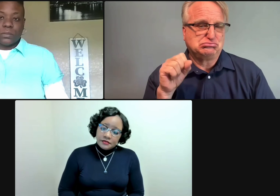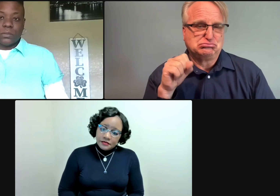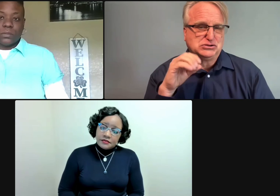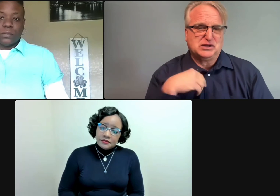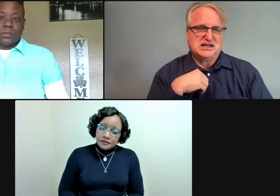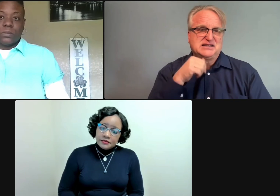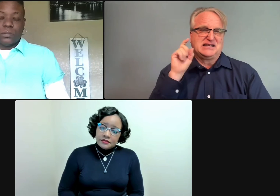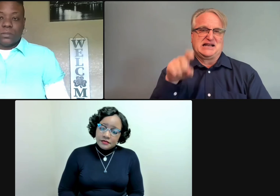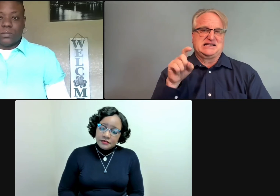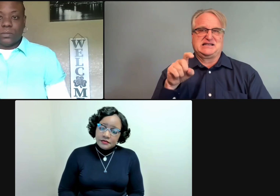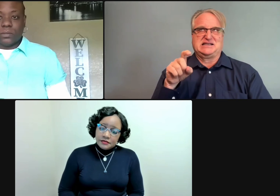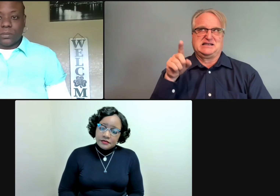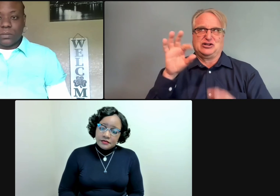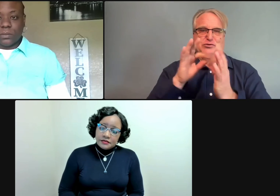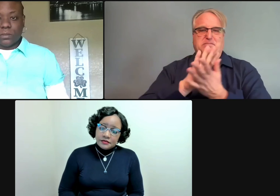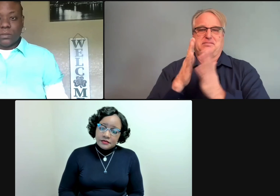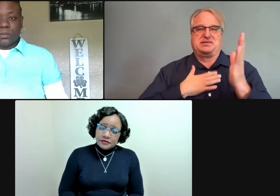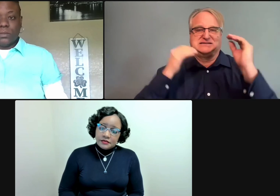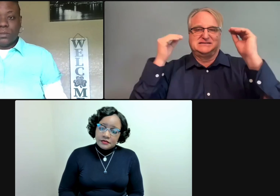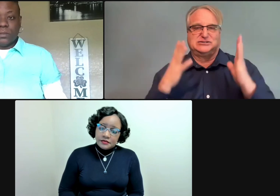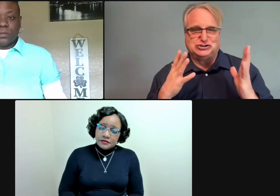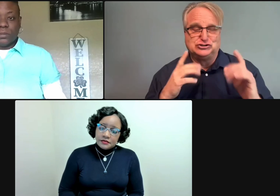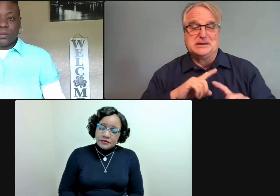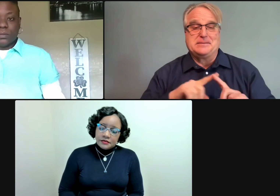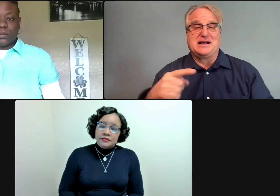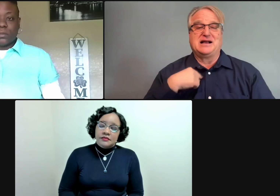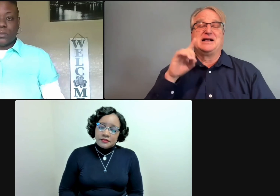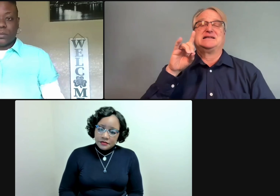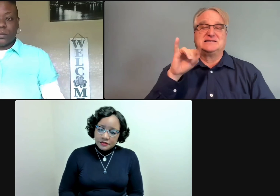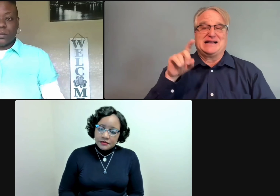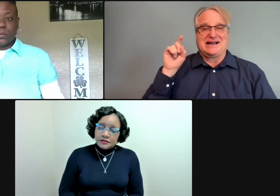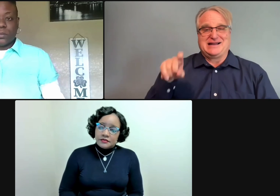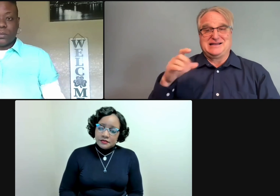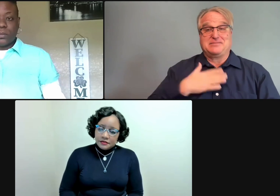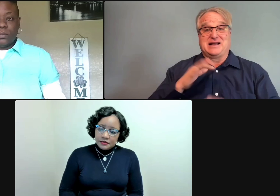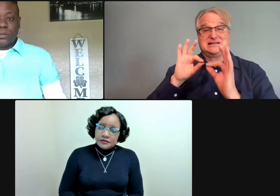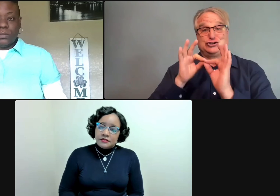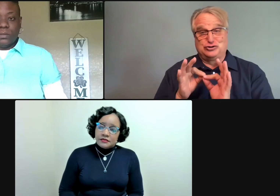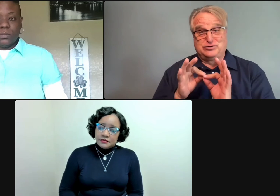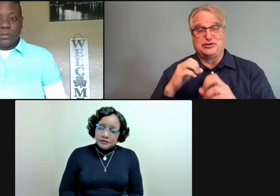So I didn't need the interpreter to become my teacher. What I did need was for the interpreter